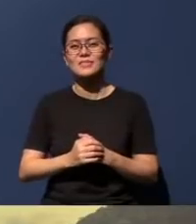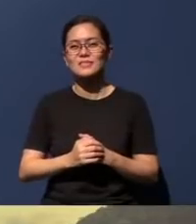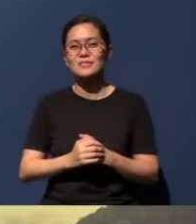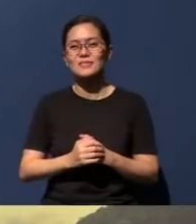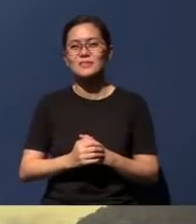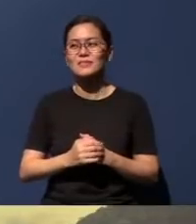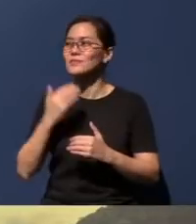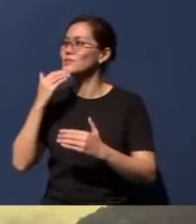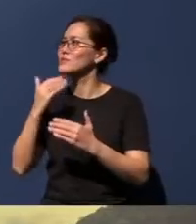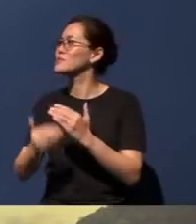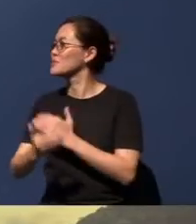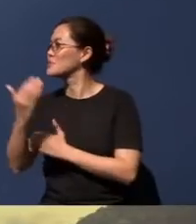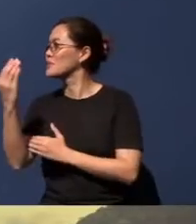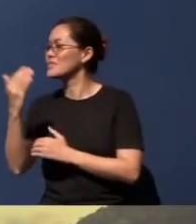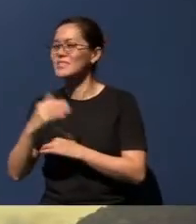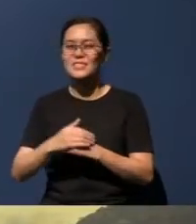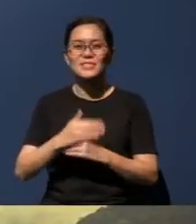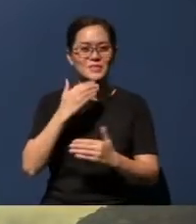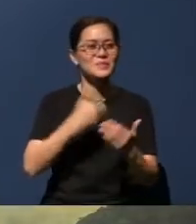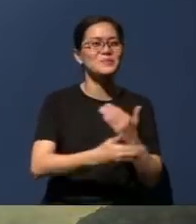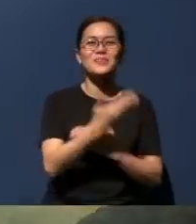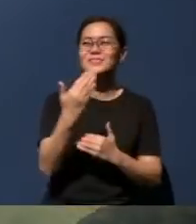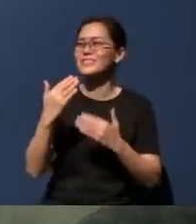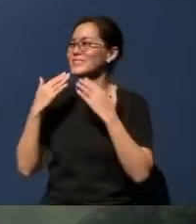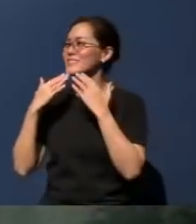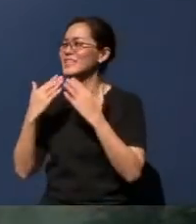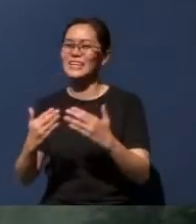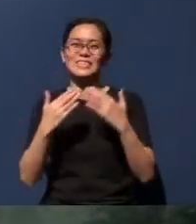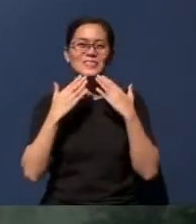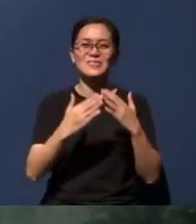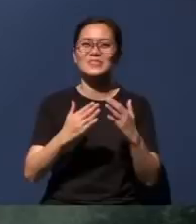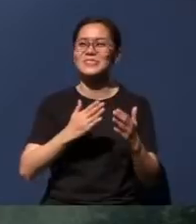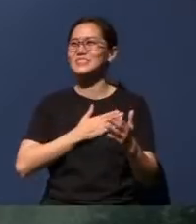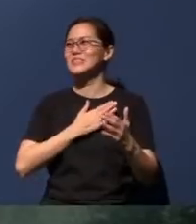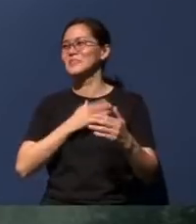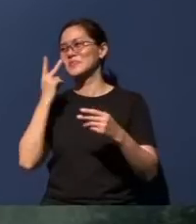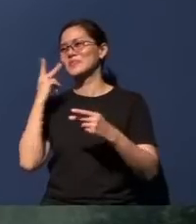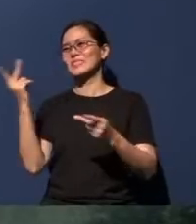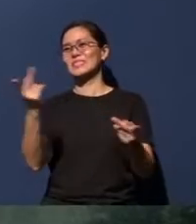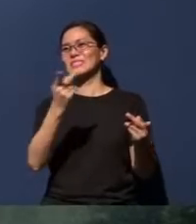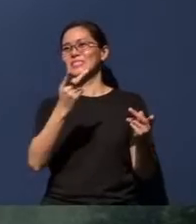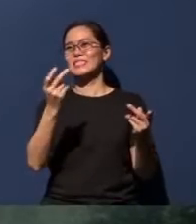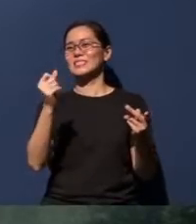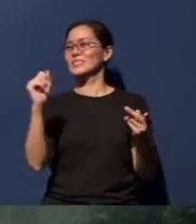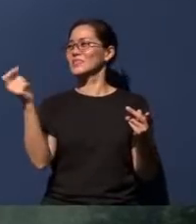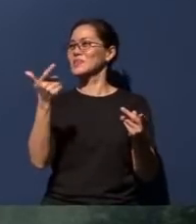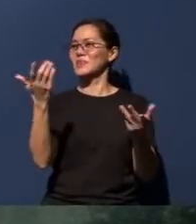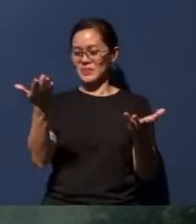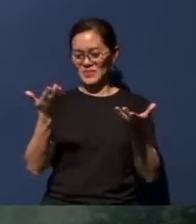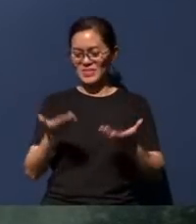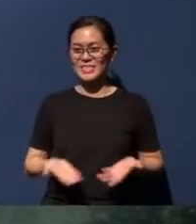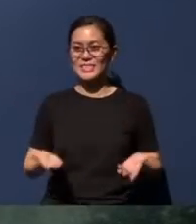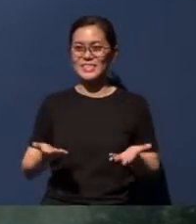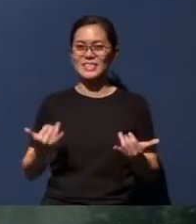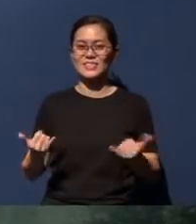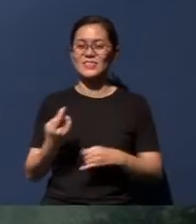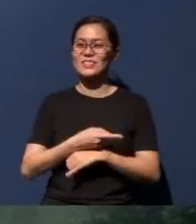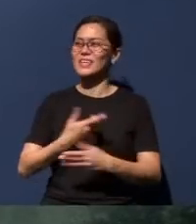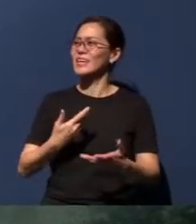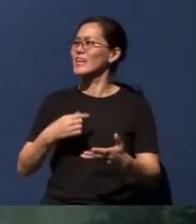Good morning. Thank you. So glad to see all of you here today. You know, I find it hard to